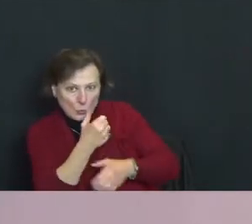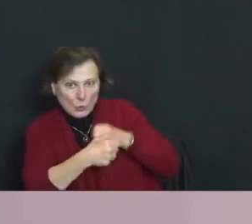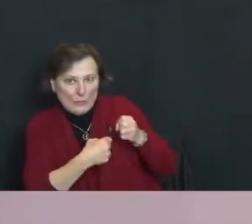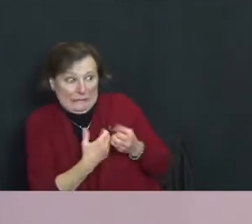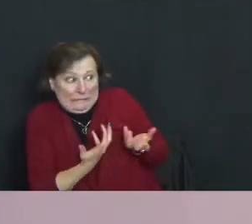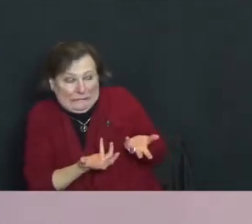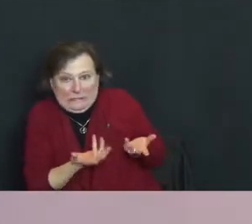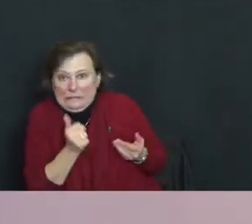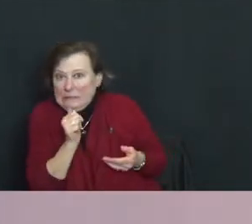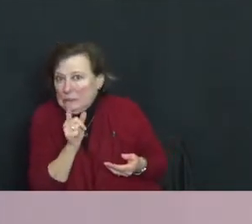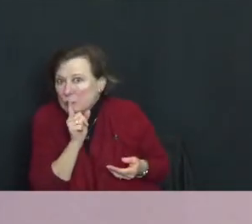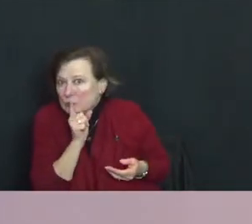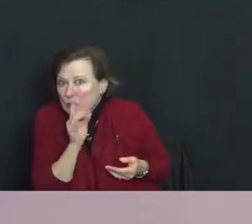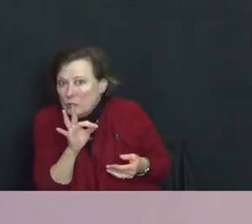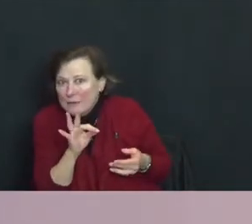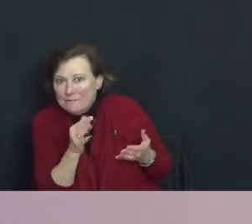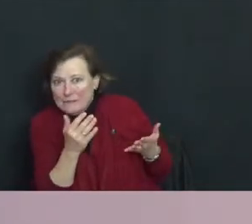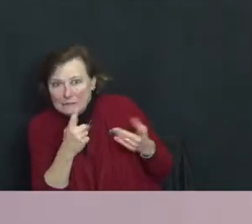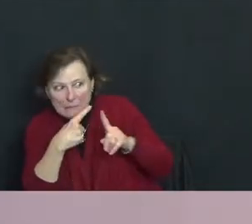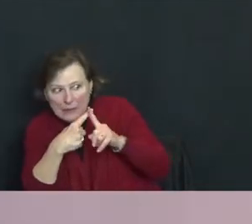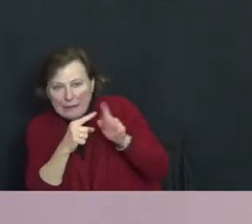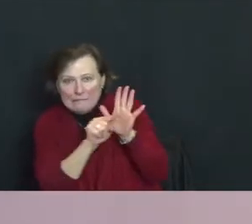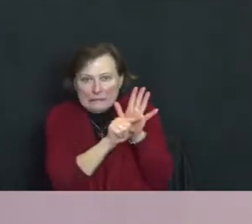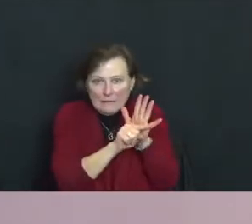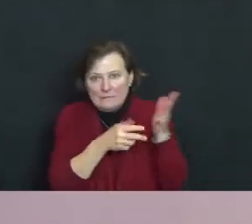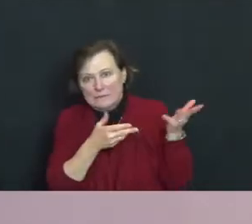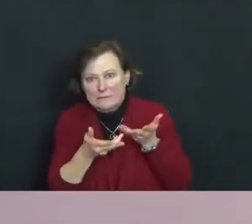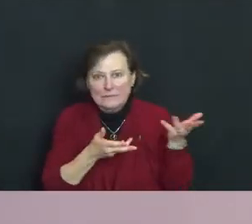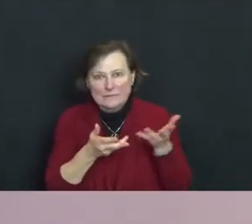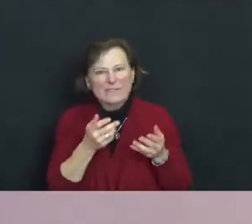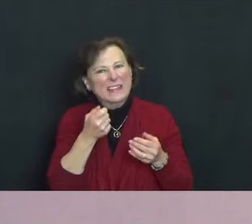It's okay if you feel maybe a little bit fearful.